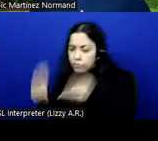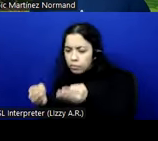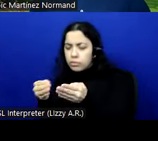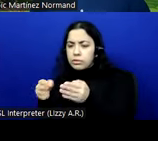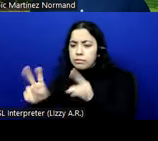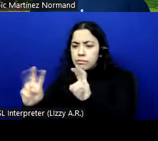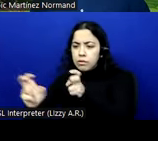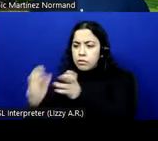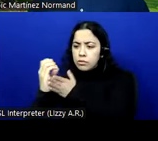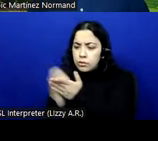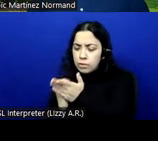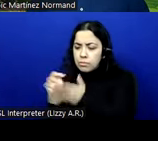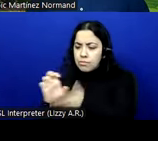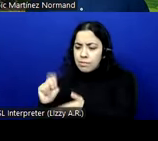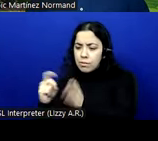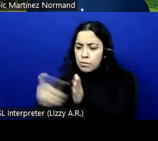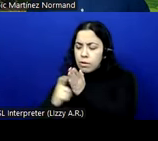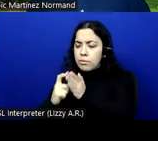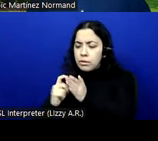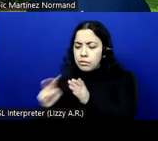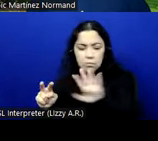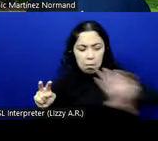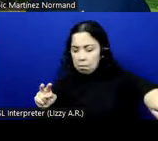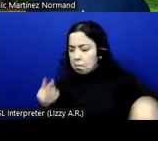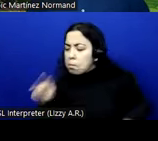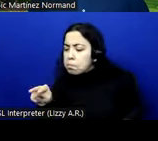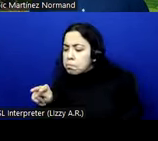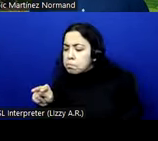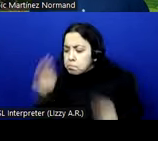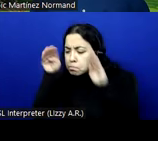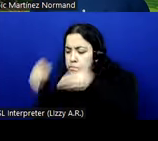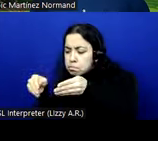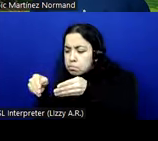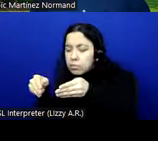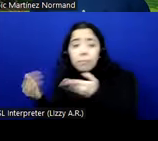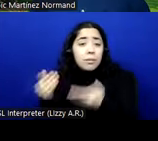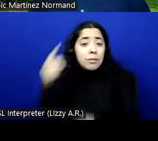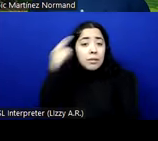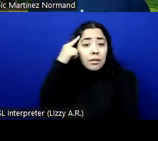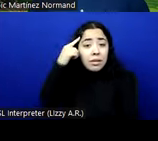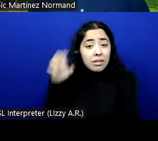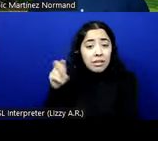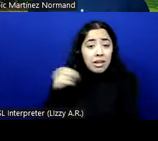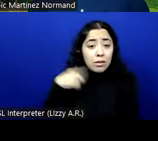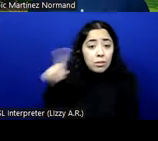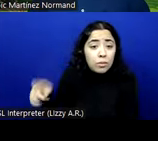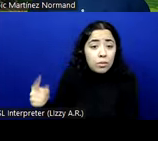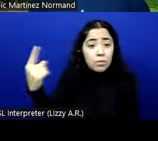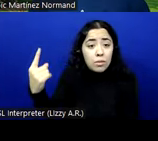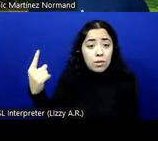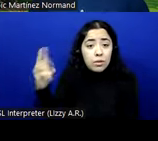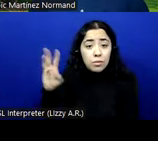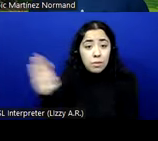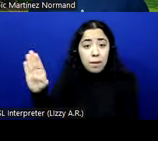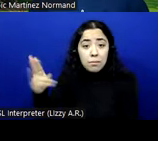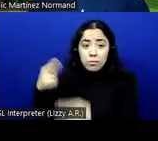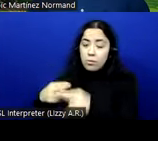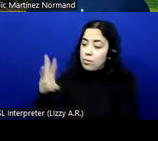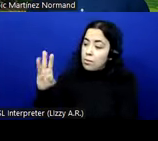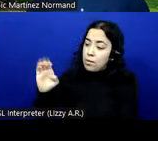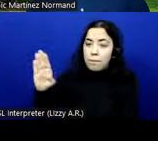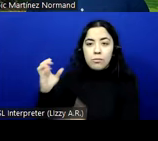we might think that EN only has one chapter for web which is called web, Chapter 9. It